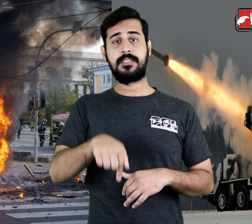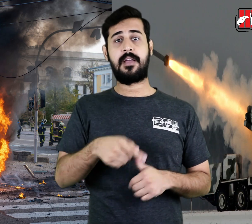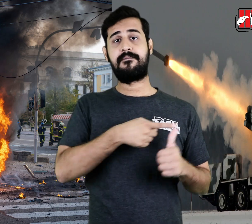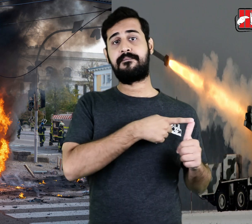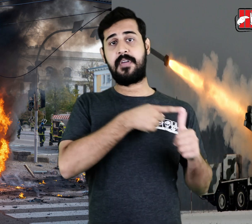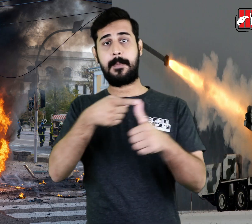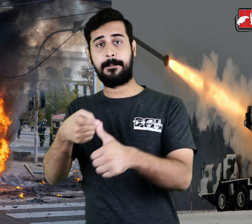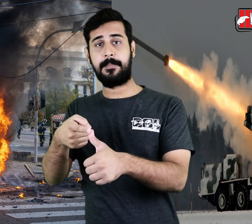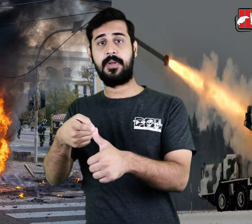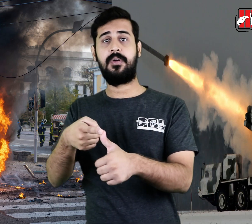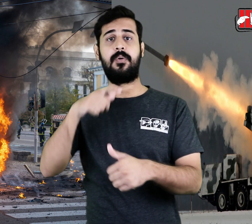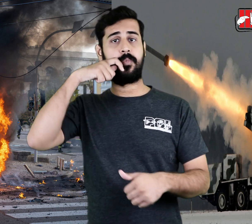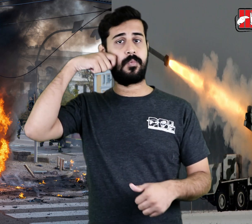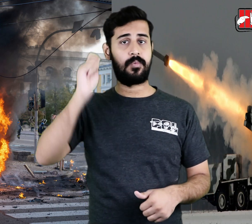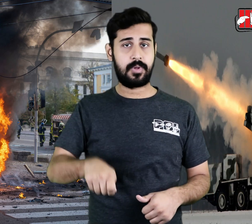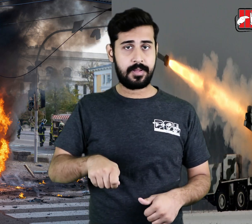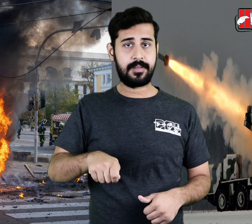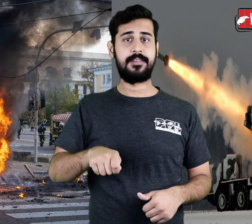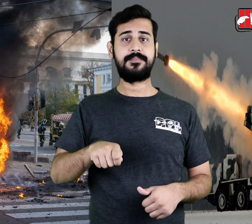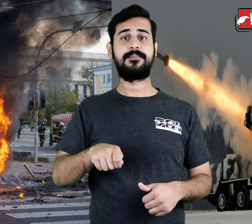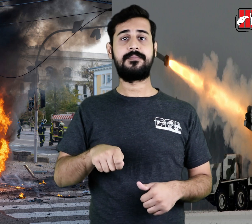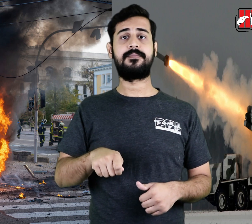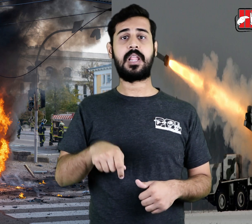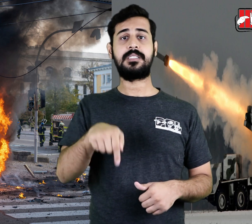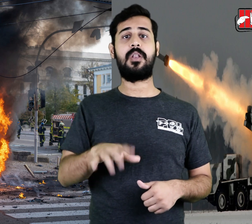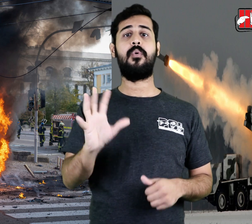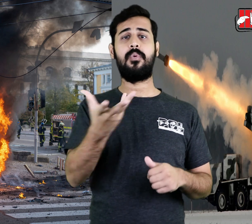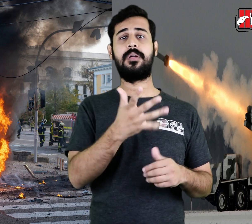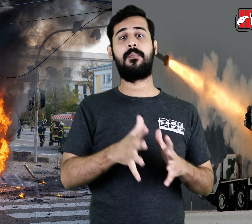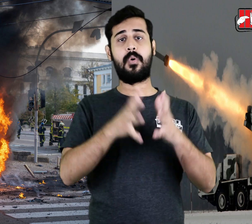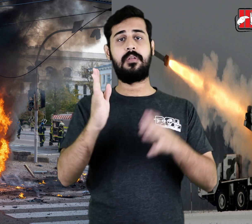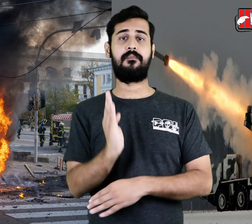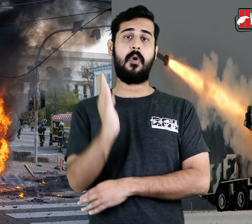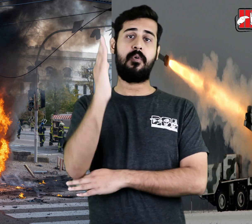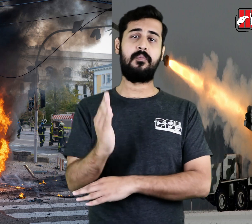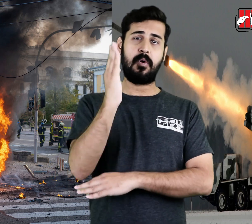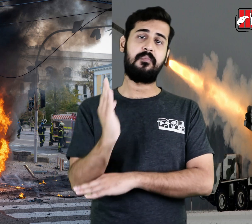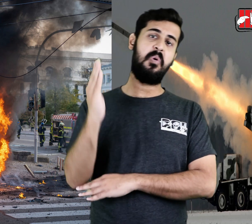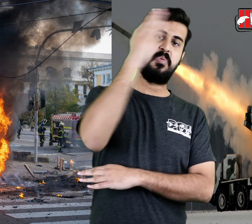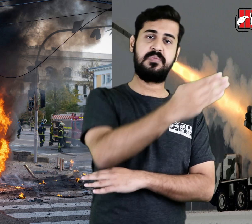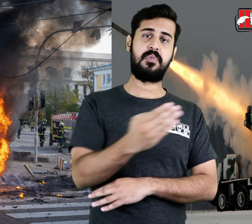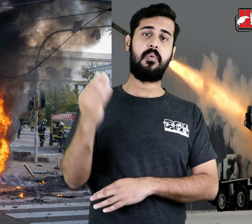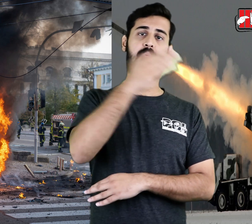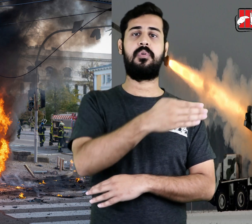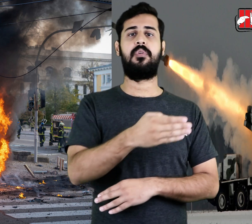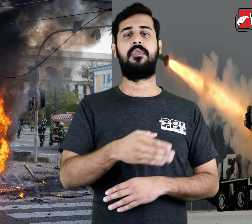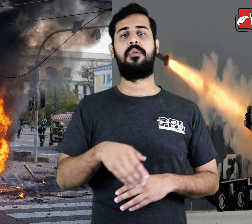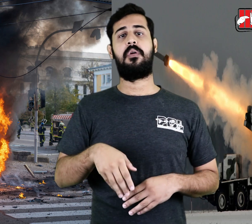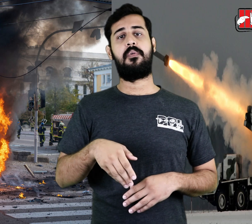In response, Ukraine shot down several Russian missiles.